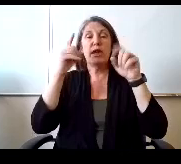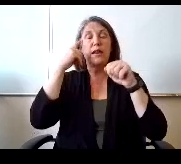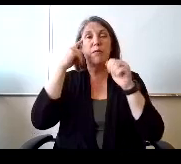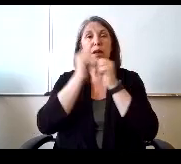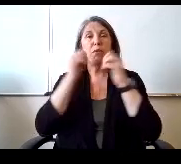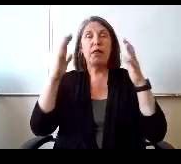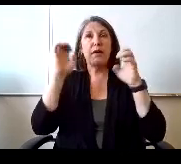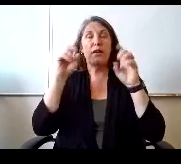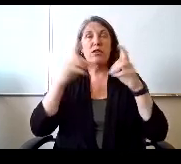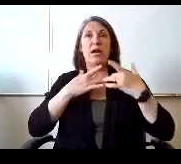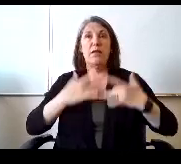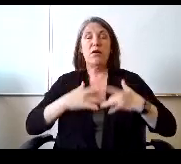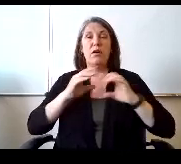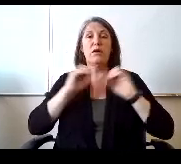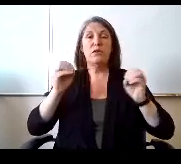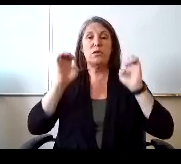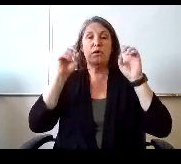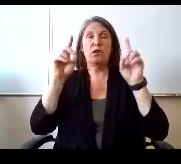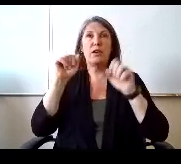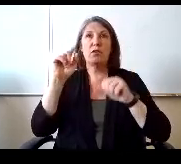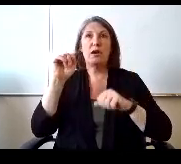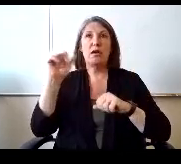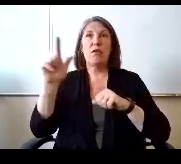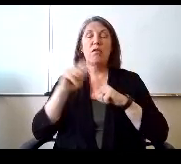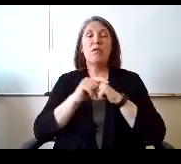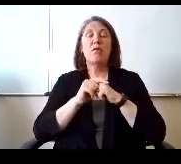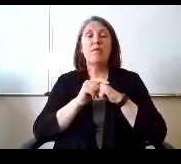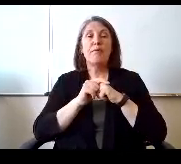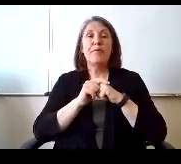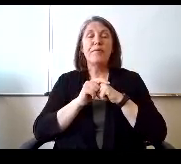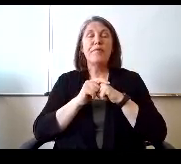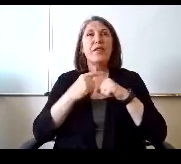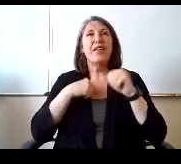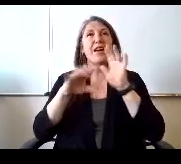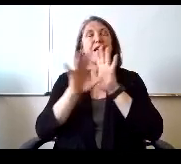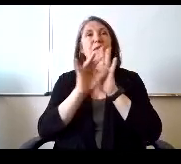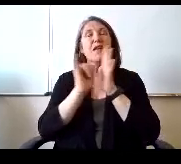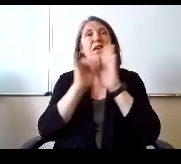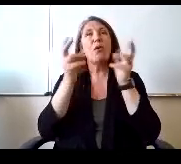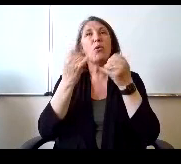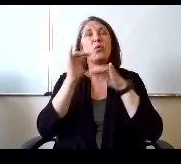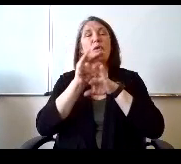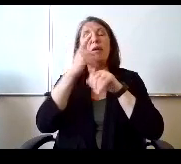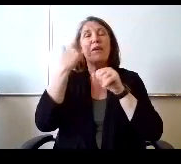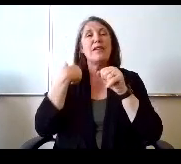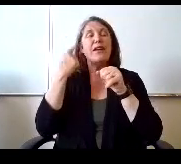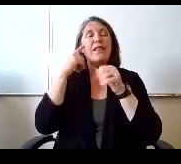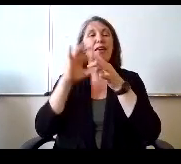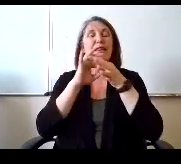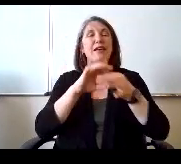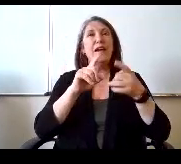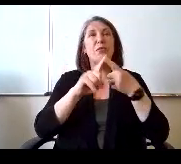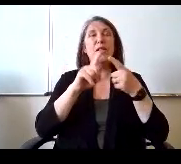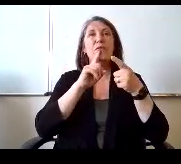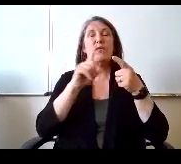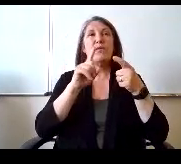heart is no education at all. And I picked that quote tonight because I think it ties really well to the E 1.1 report we have on